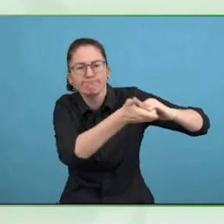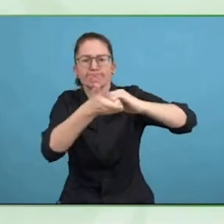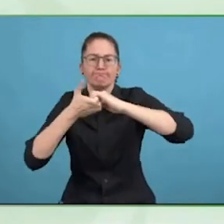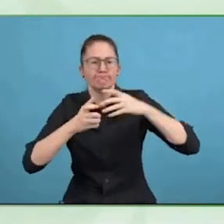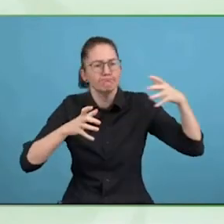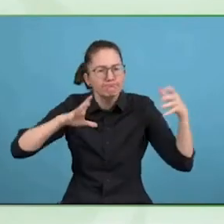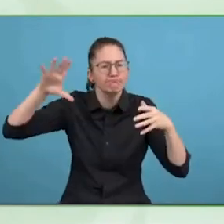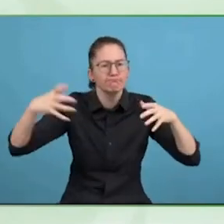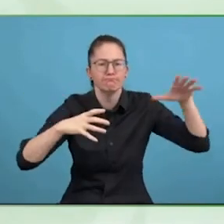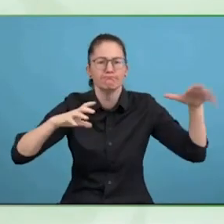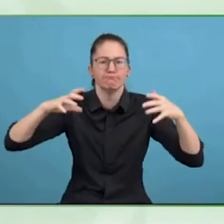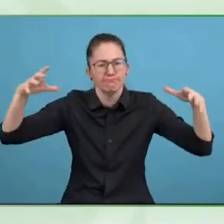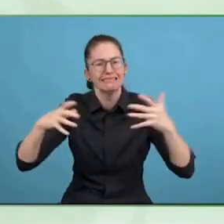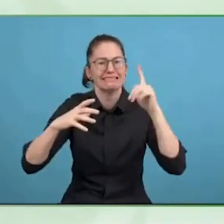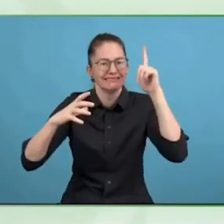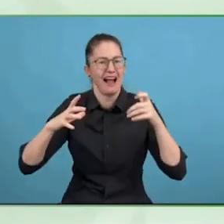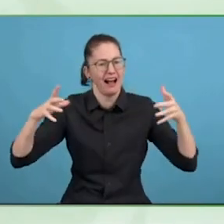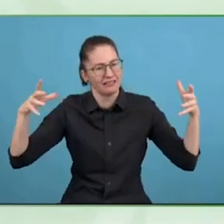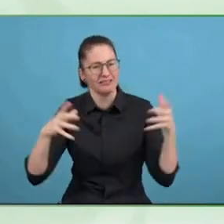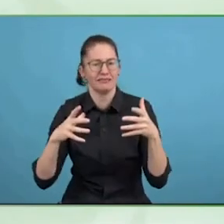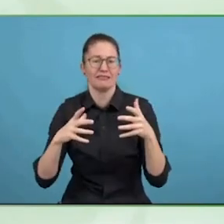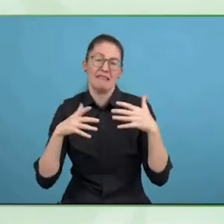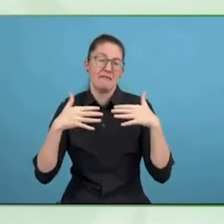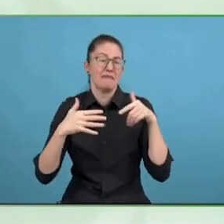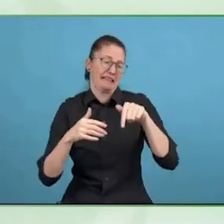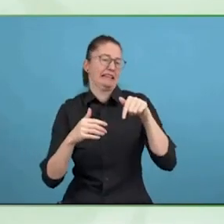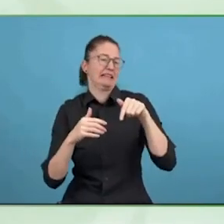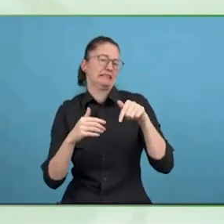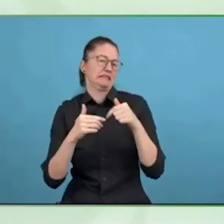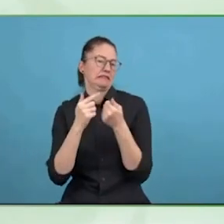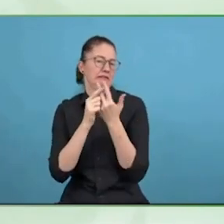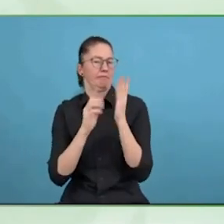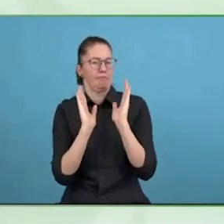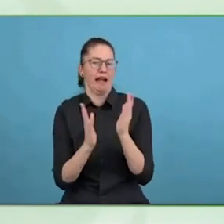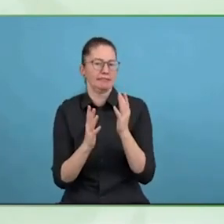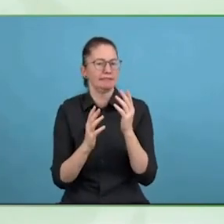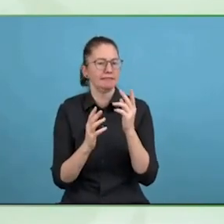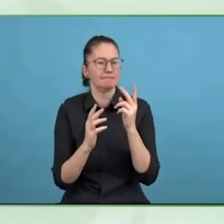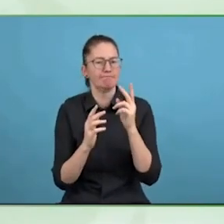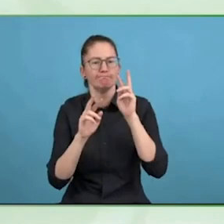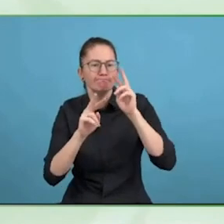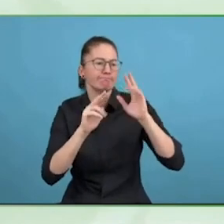finally done, and it is out there, what is your personal take away